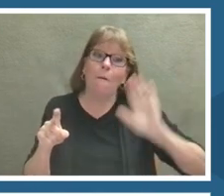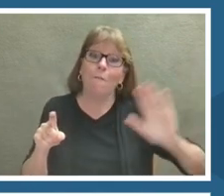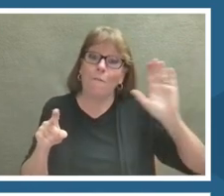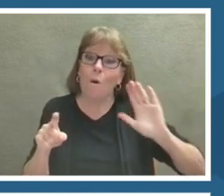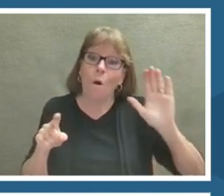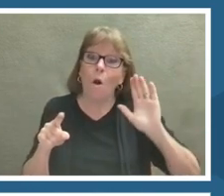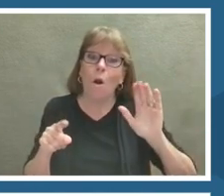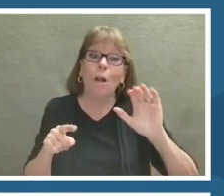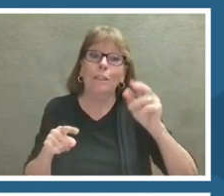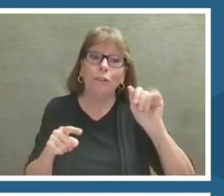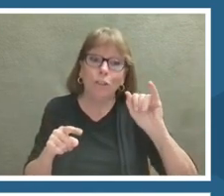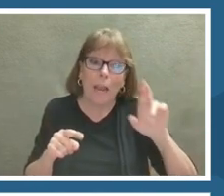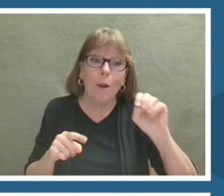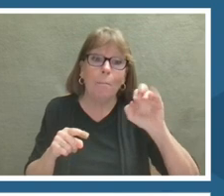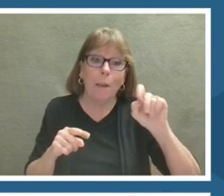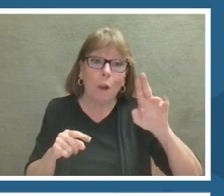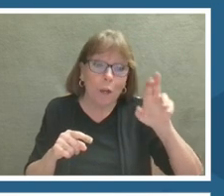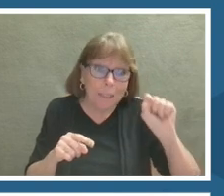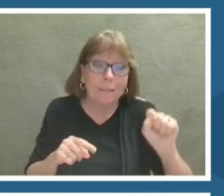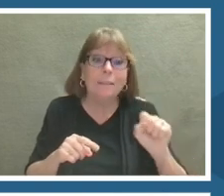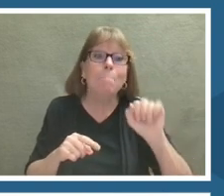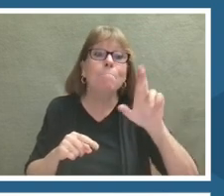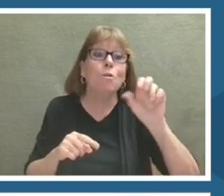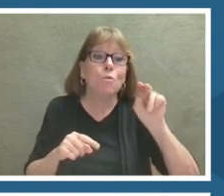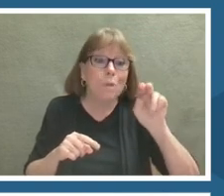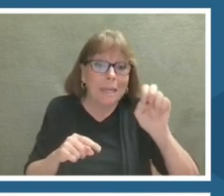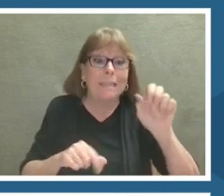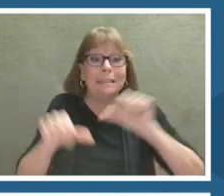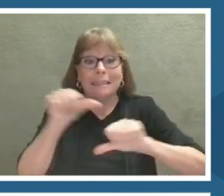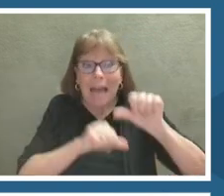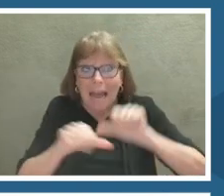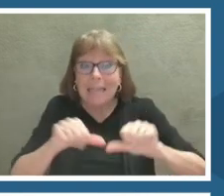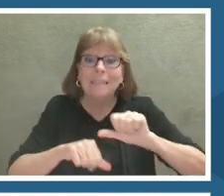for the Smithsonian's National Museum of Natural History.